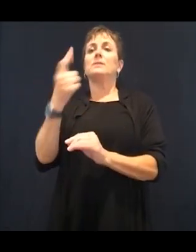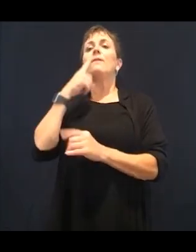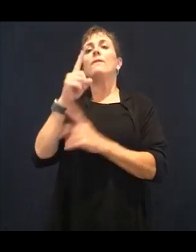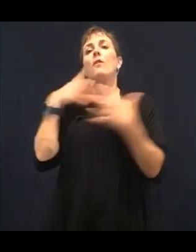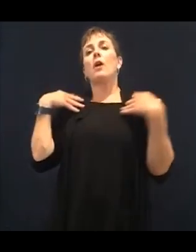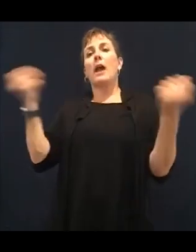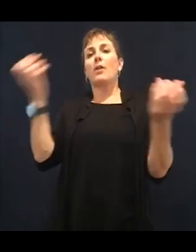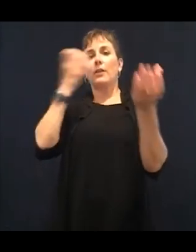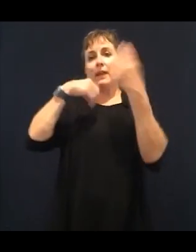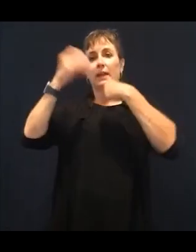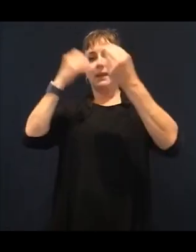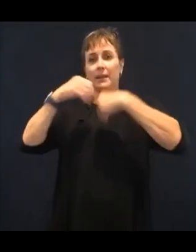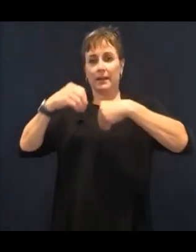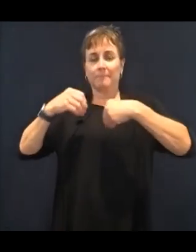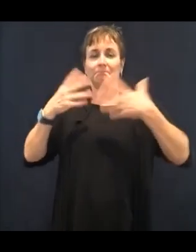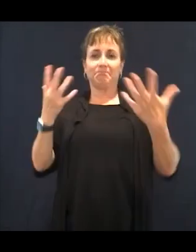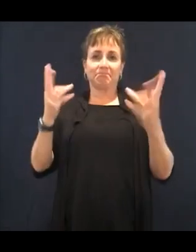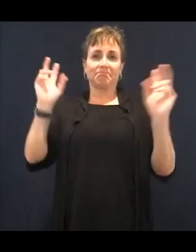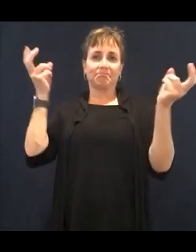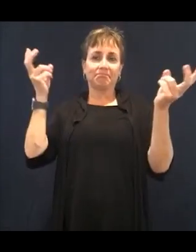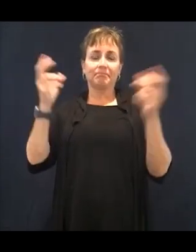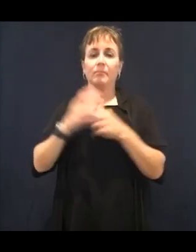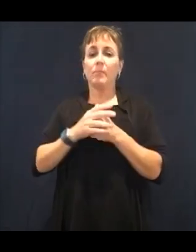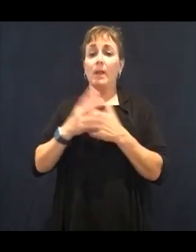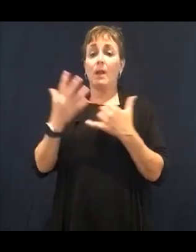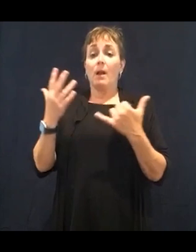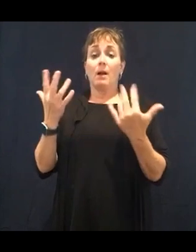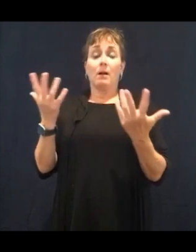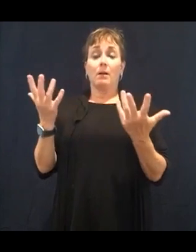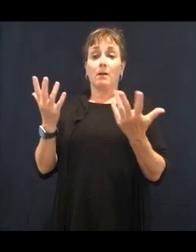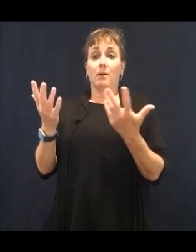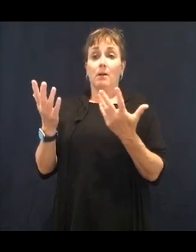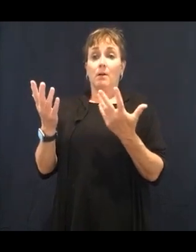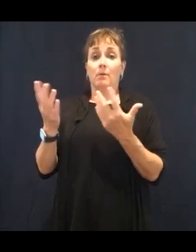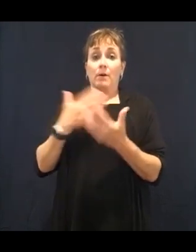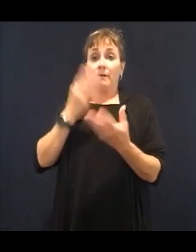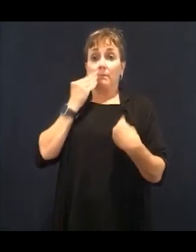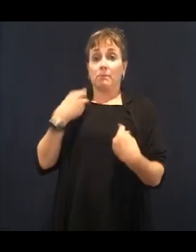eating can actually be the one thing that makes you hungry and makes